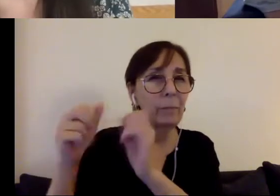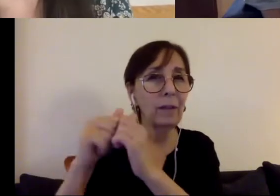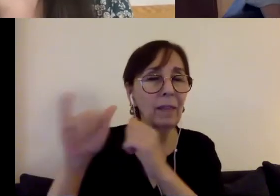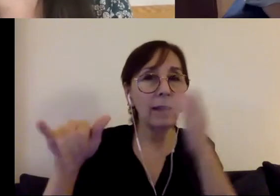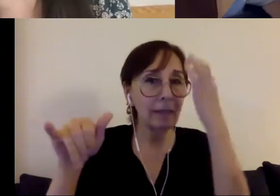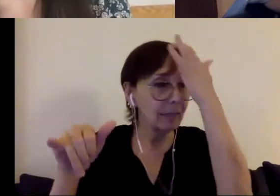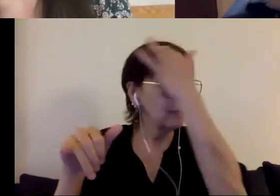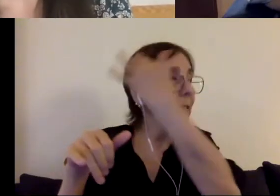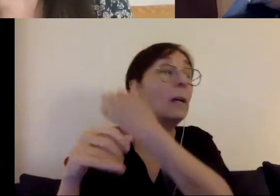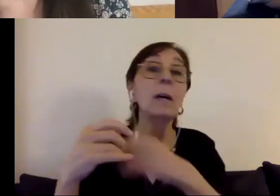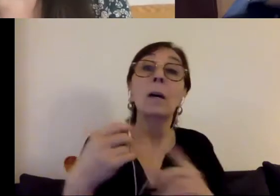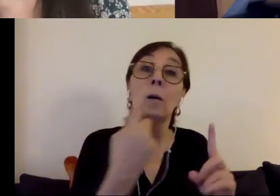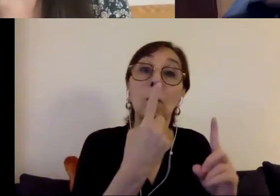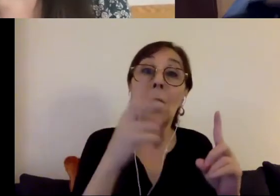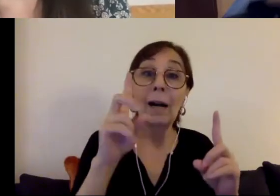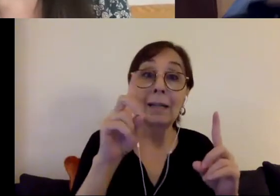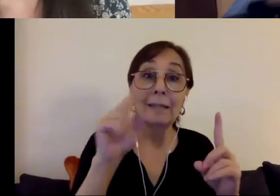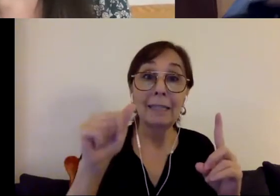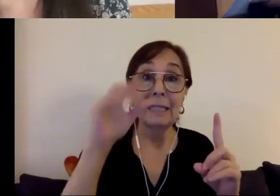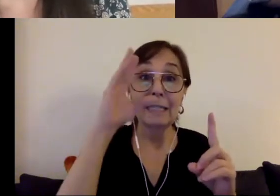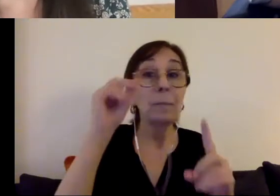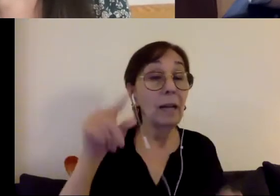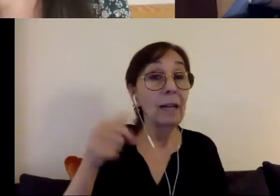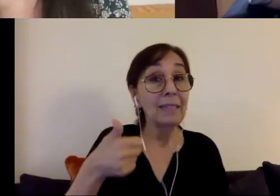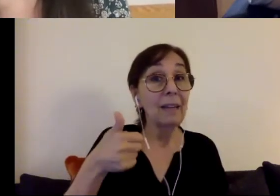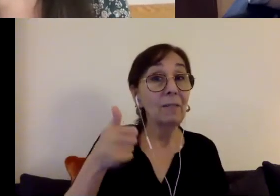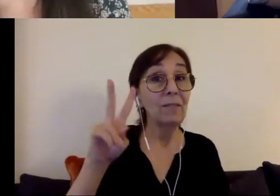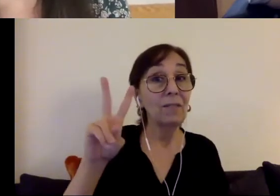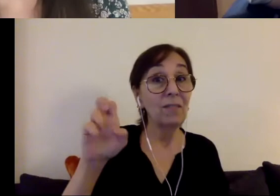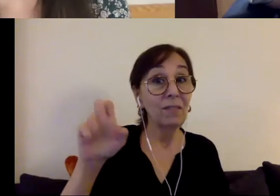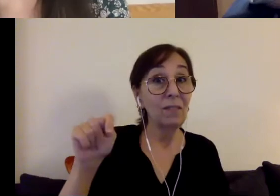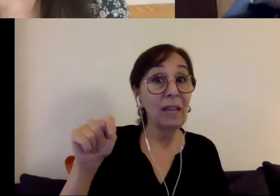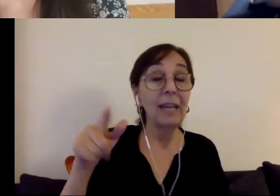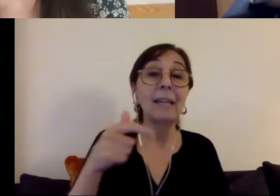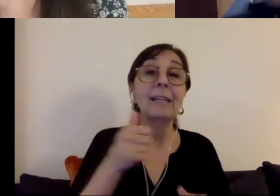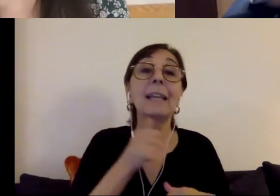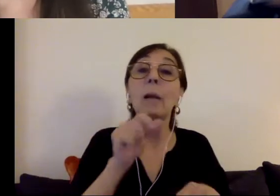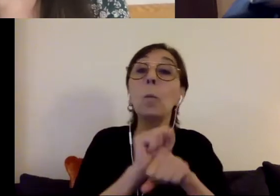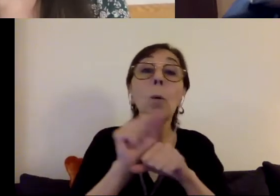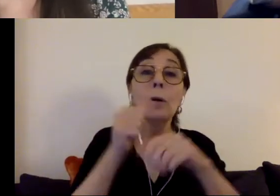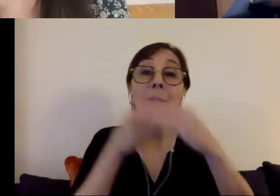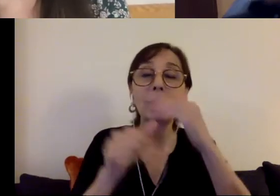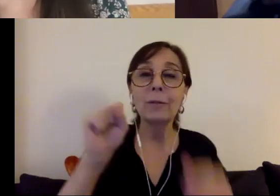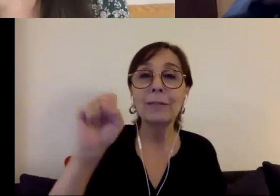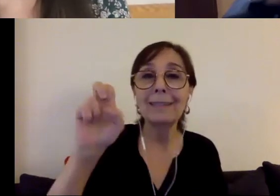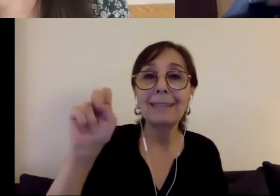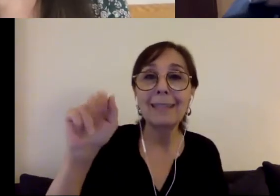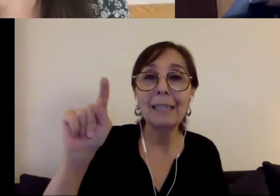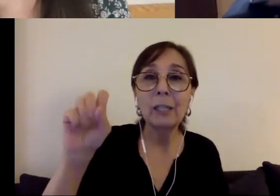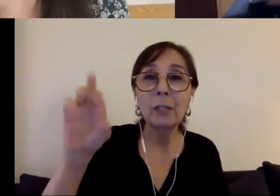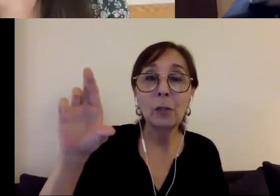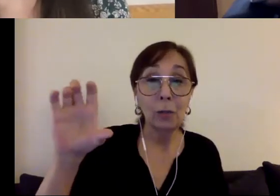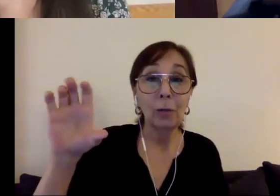disabled guy, a veteran, who worked with Senator Cranston, and it was he, with some